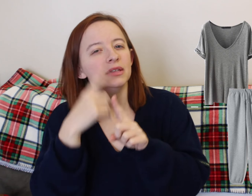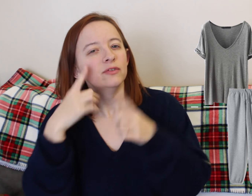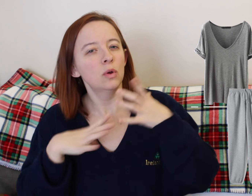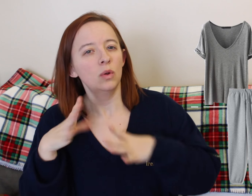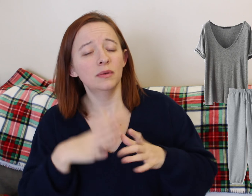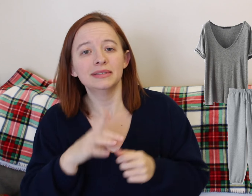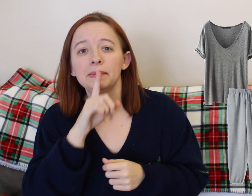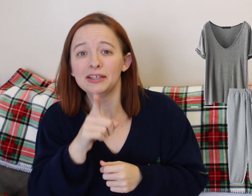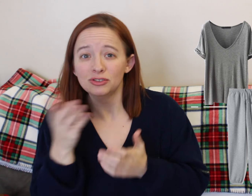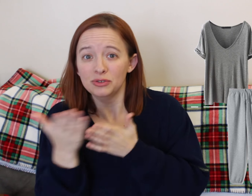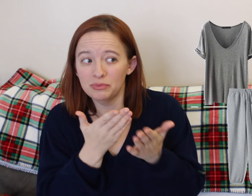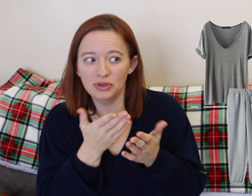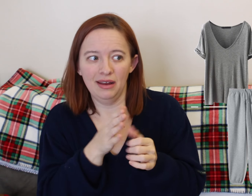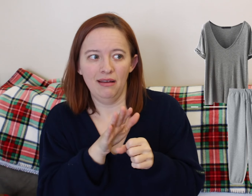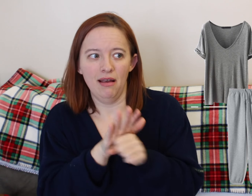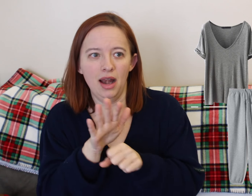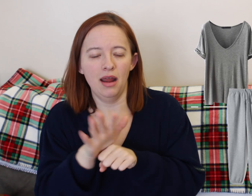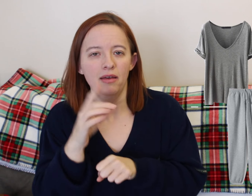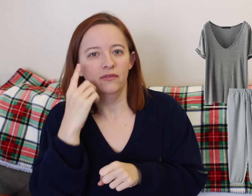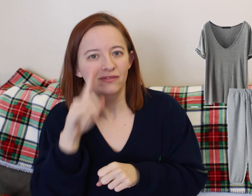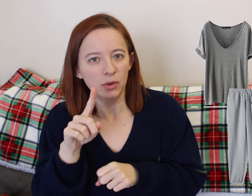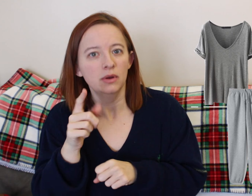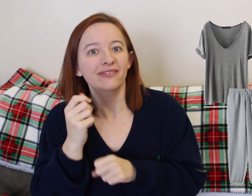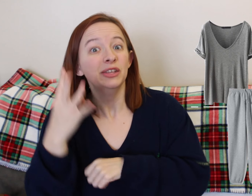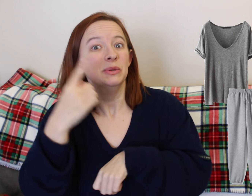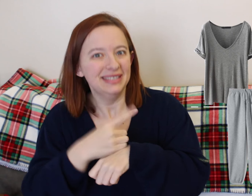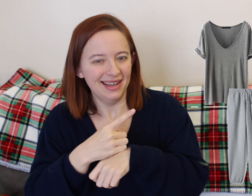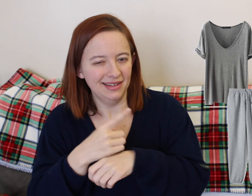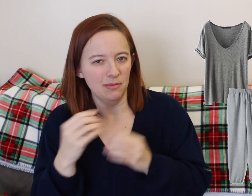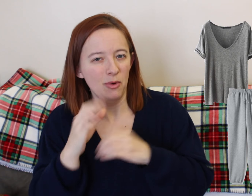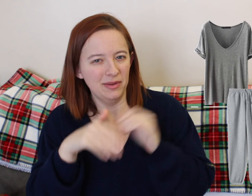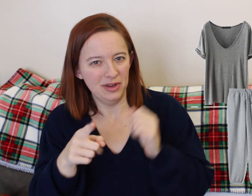But it was really nice to just have something to tie on and come off easily and put back on.